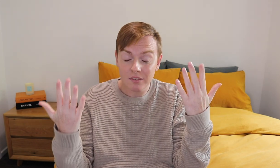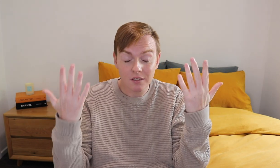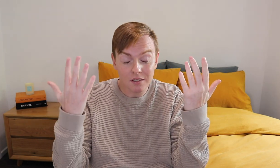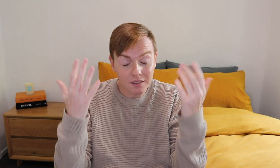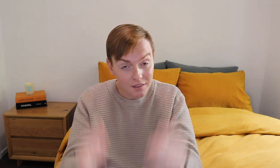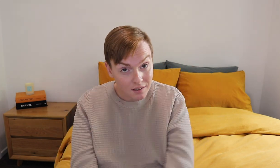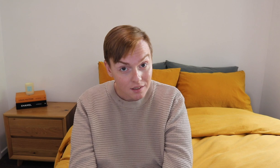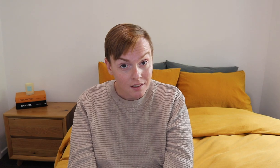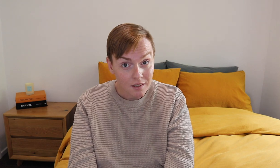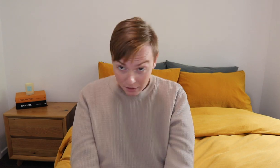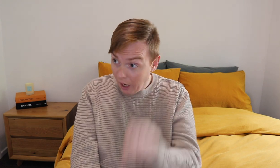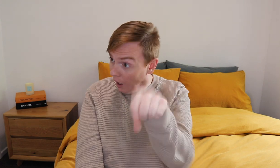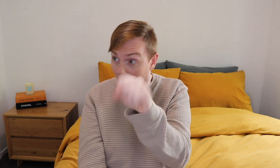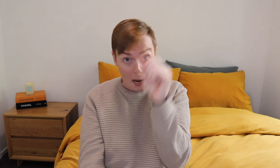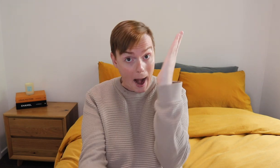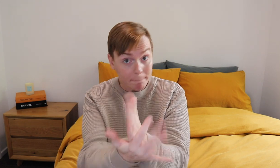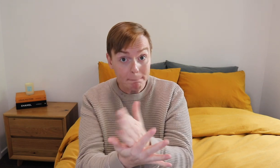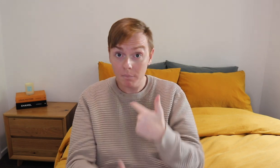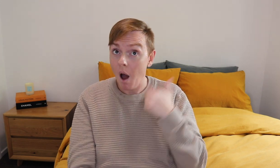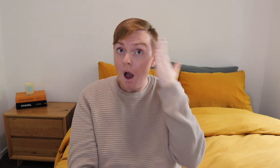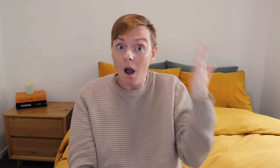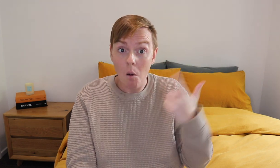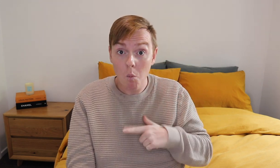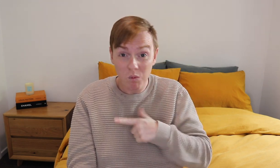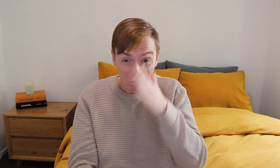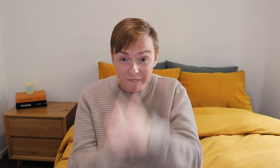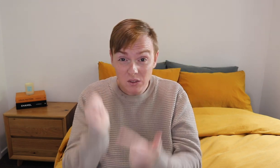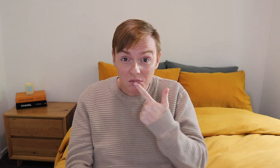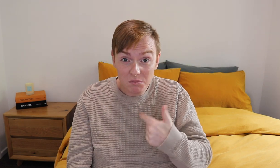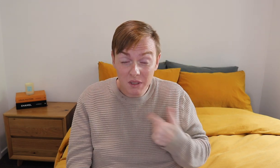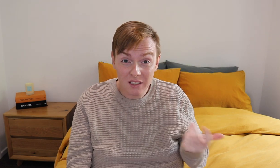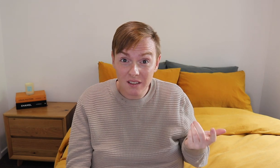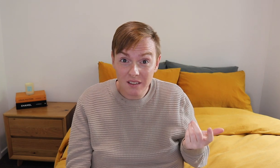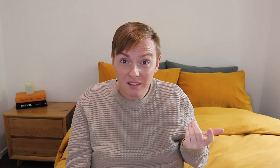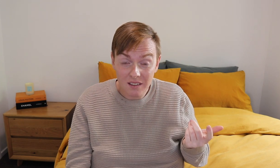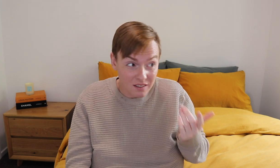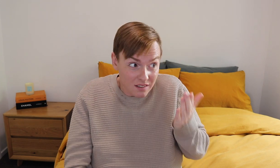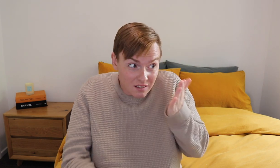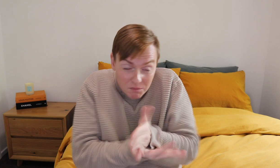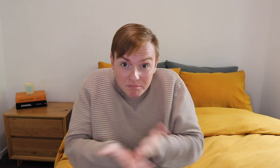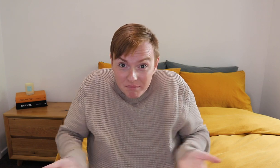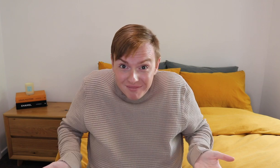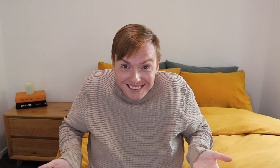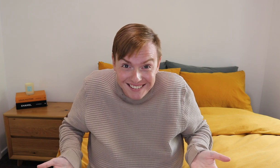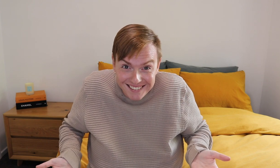A: Yes it is true I don't know about it because YOU never told me about it. It's true!